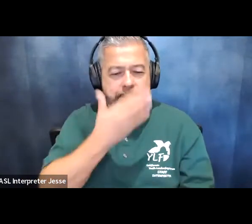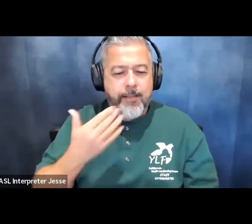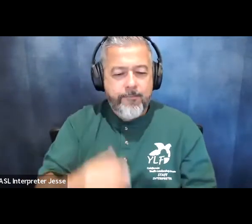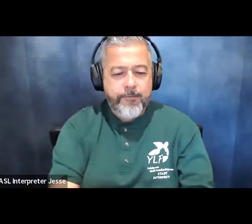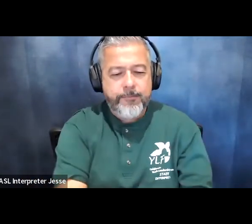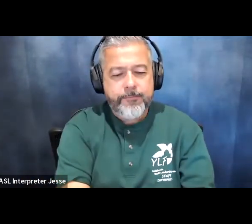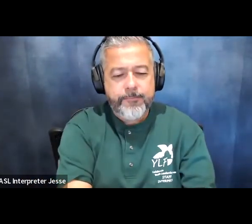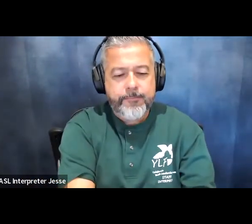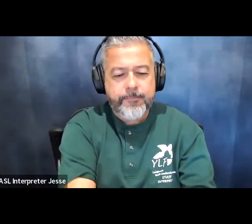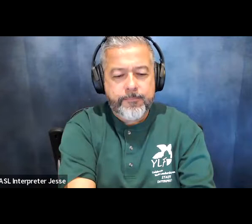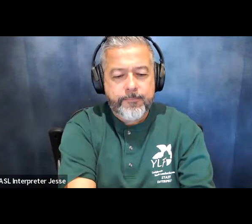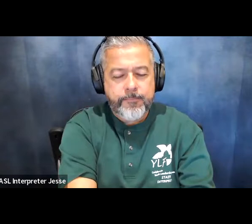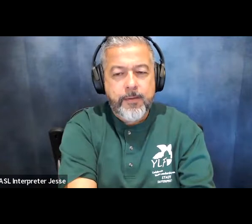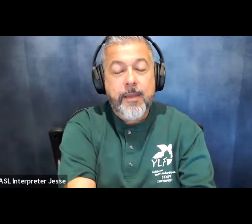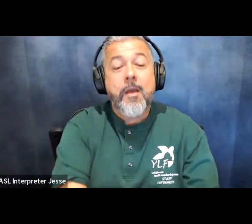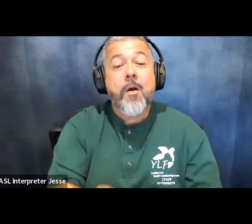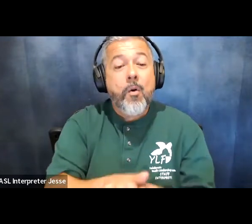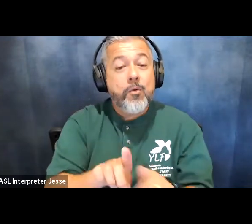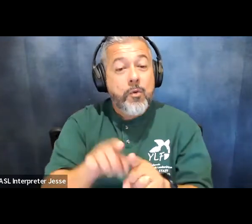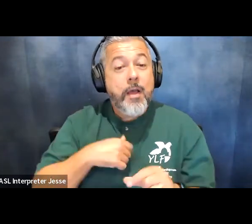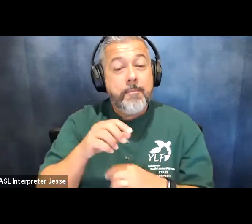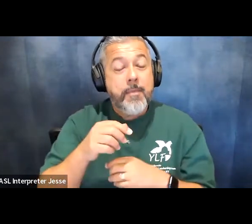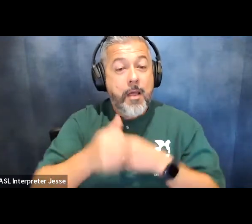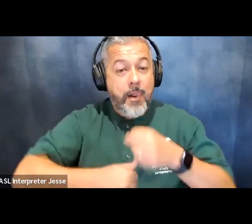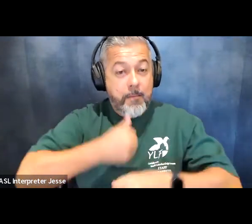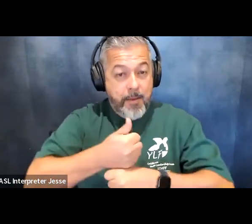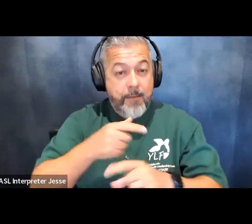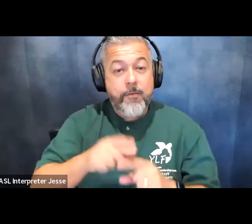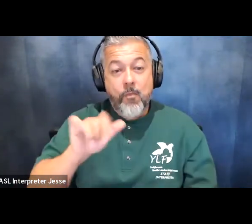oh and i didn't state that i'm an alumni of the youth leadership forum as well i attended the